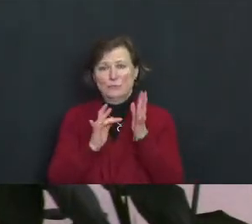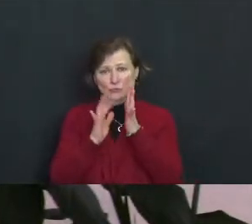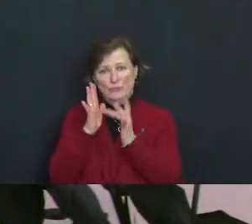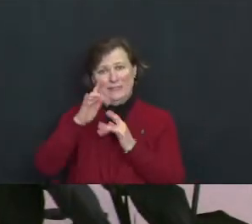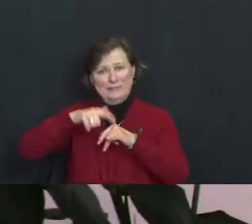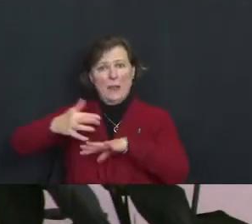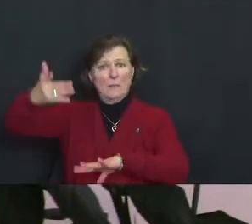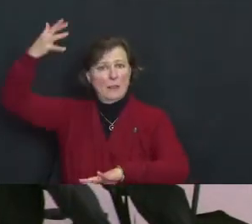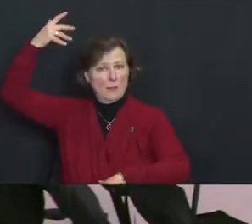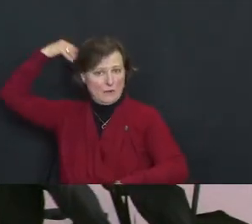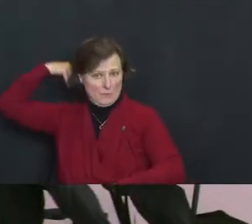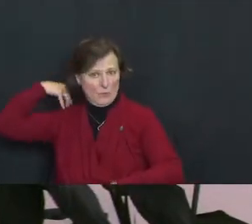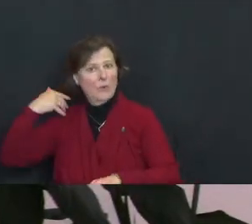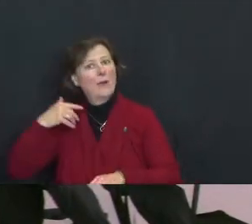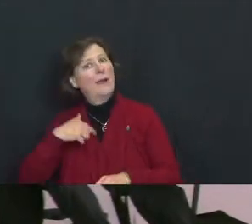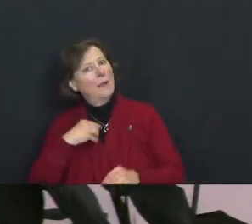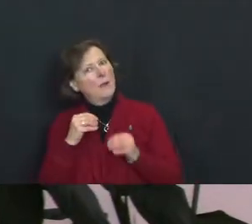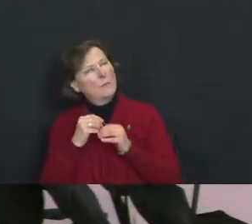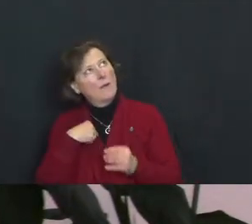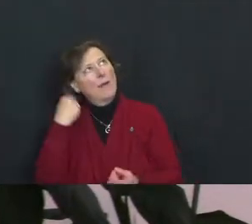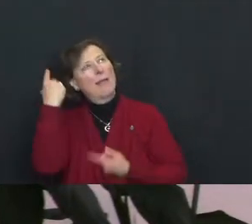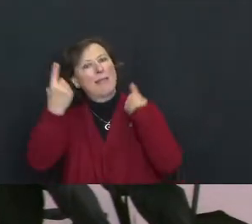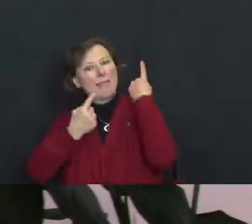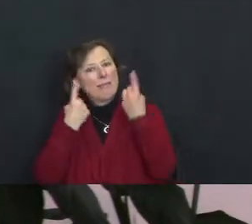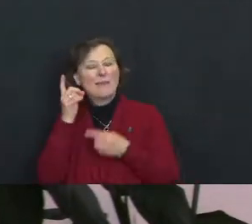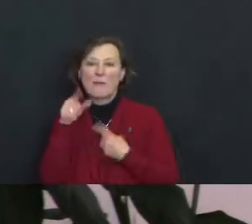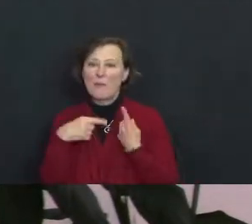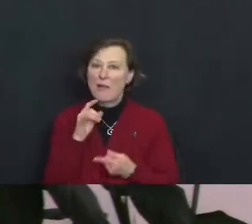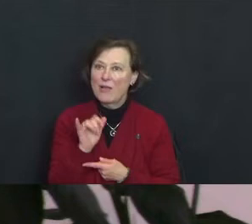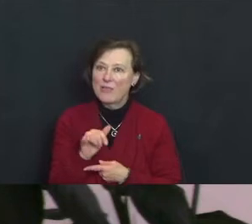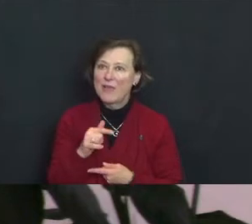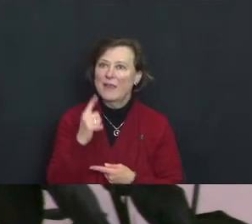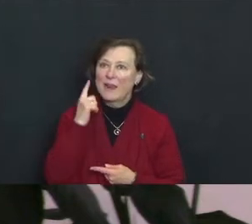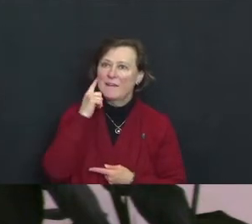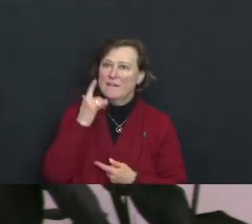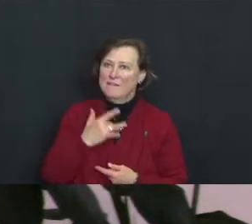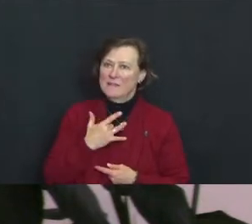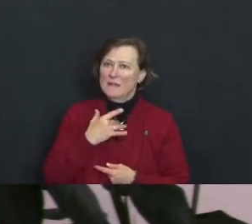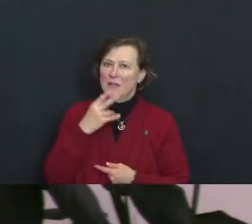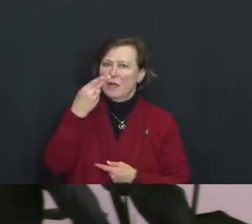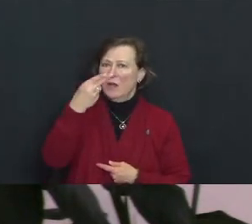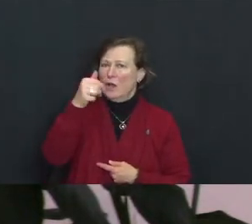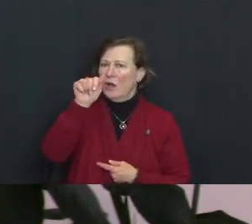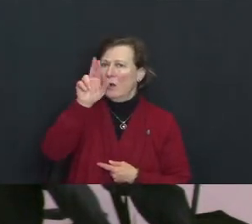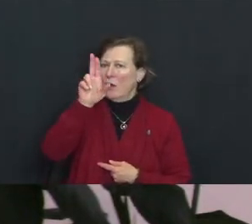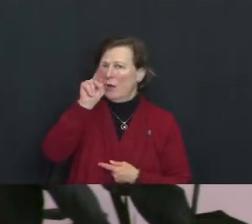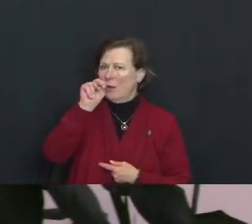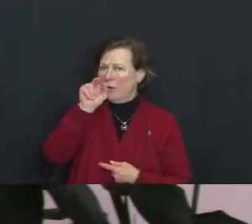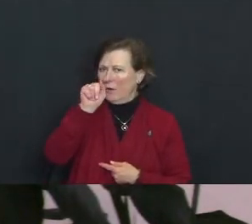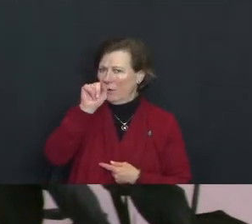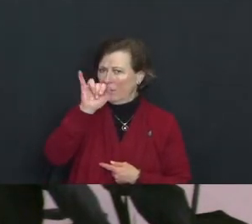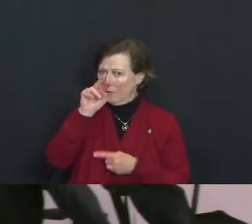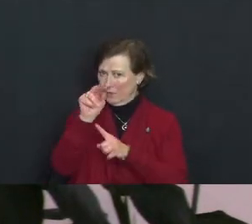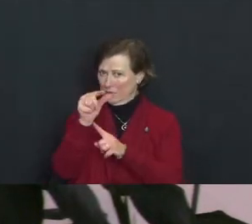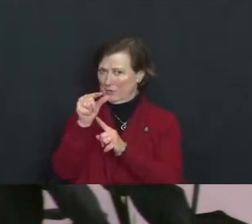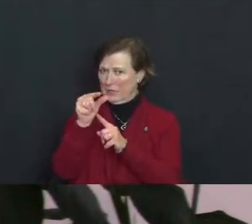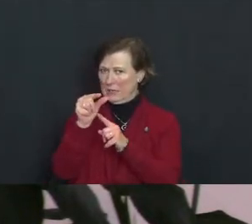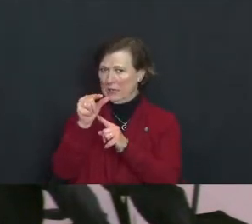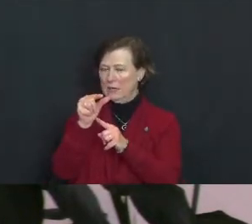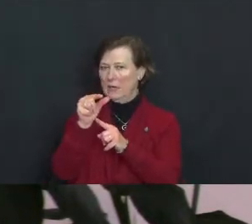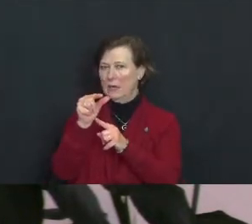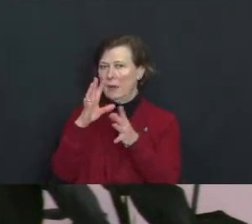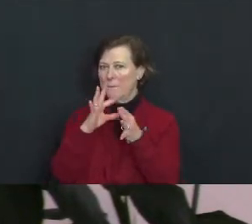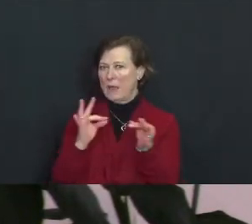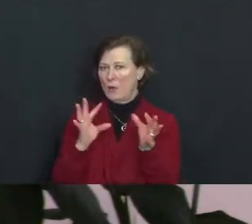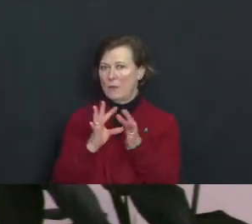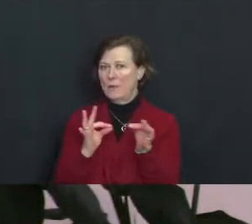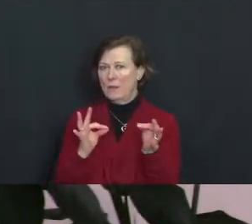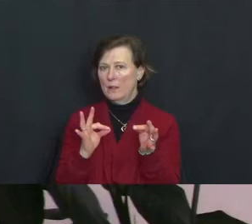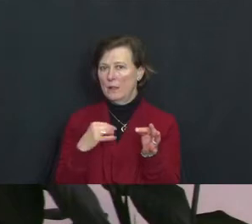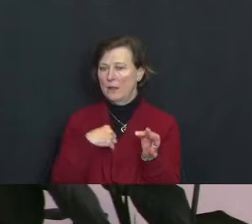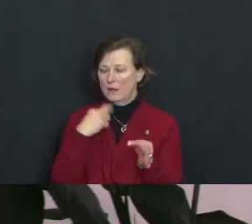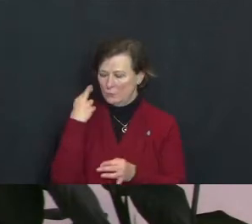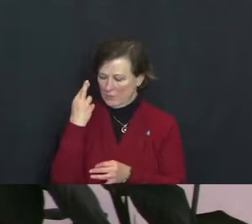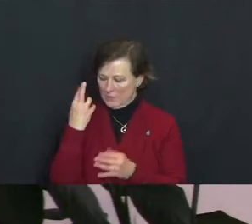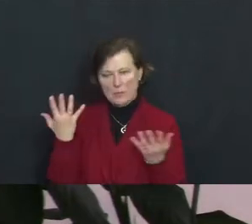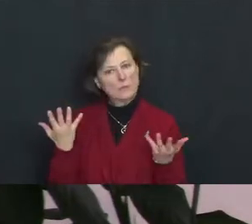I find the more I think about it, I find it to be a haunting parable because I realize